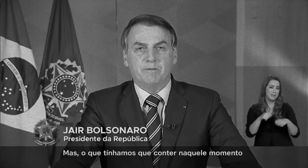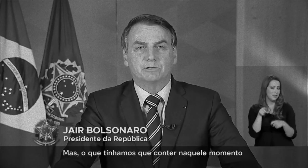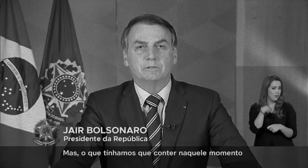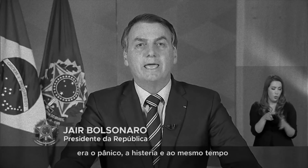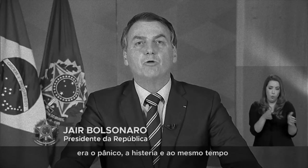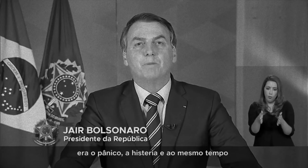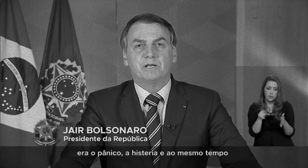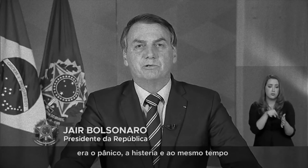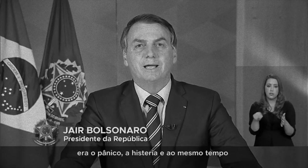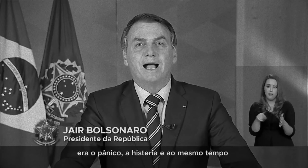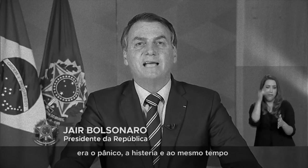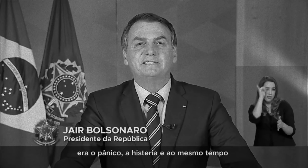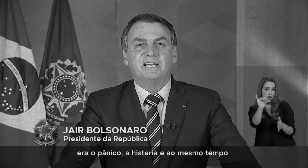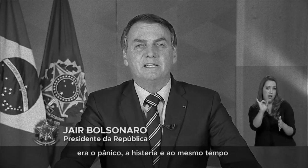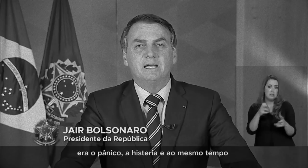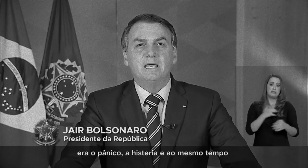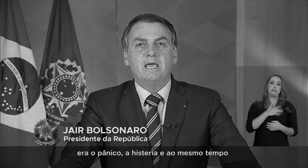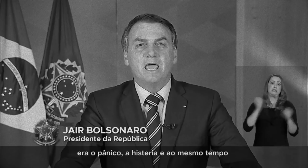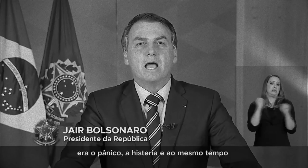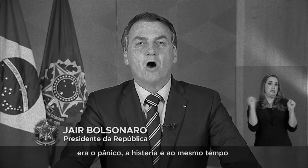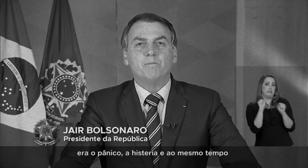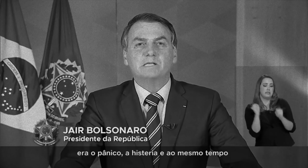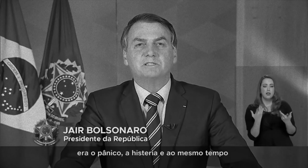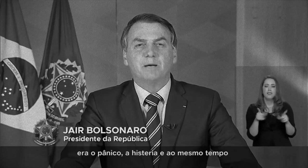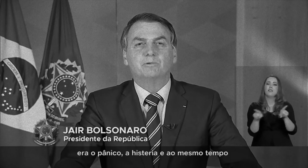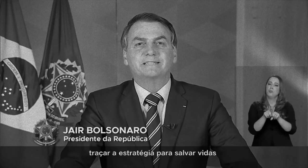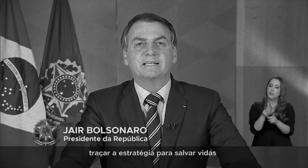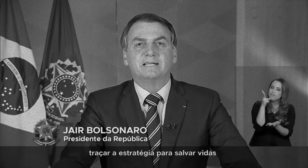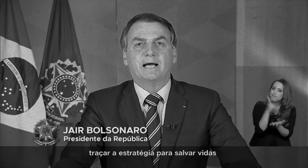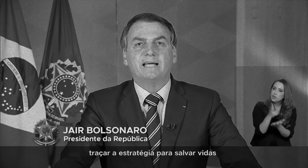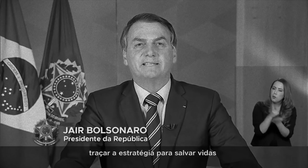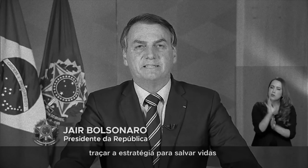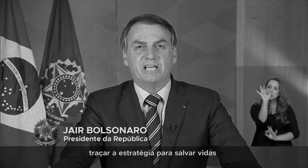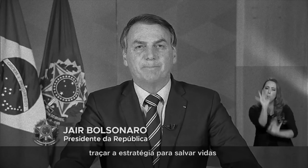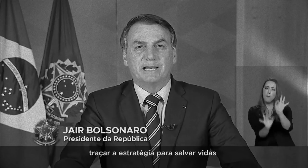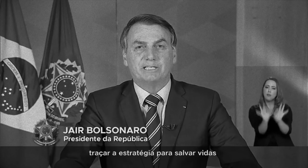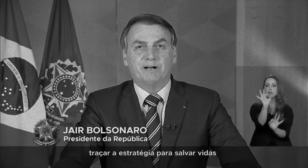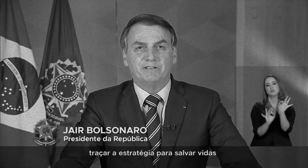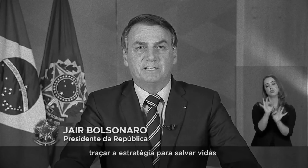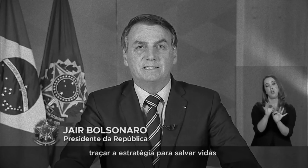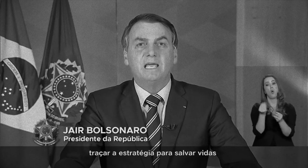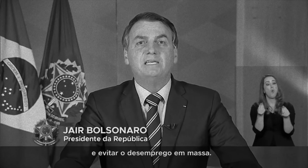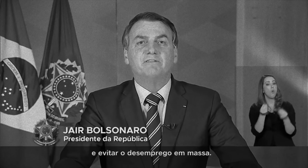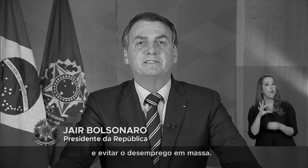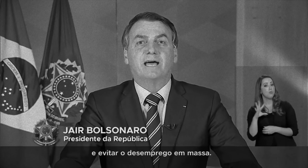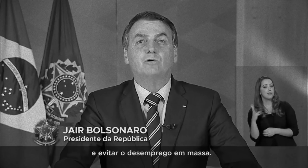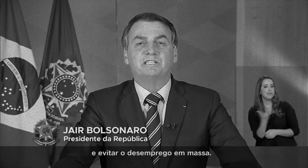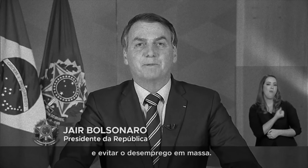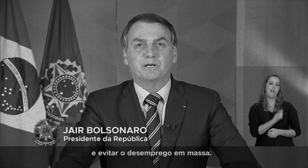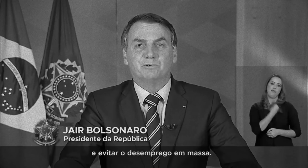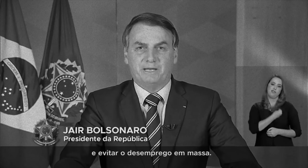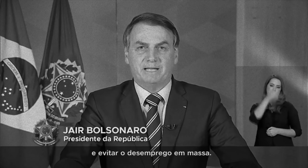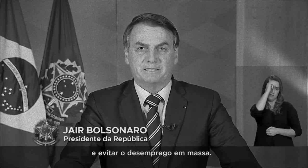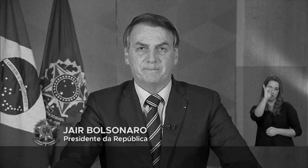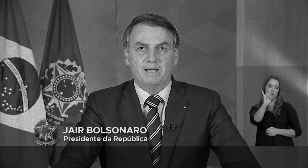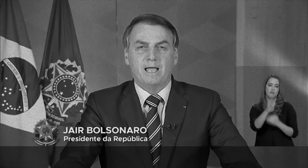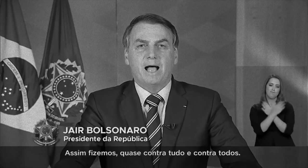was the panic, hysteria and at the same time lay out the strategy to save lives and avoid mass unemployment.